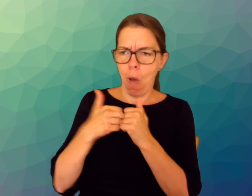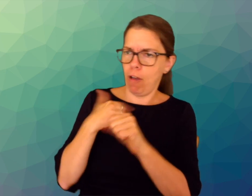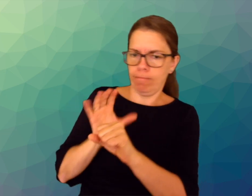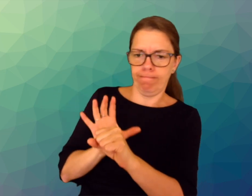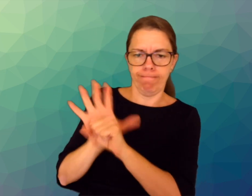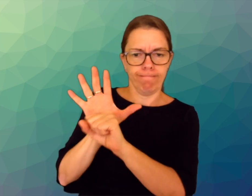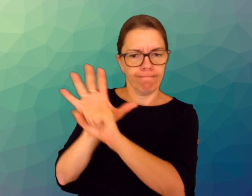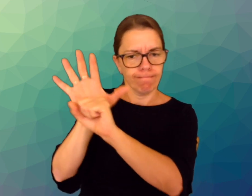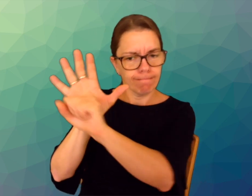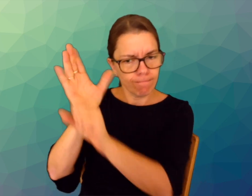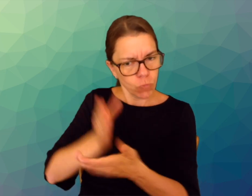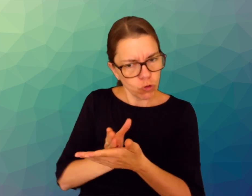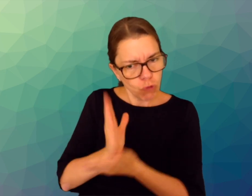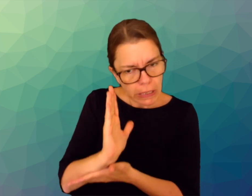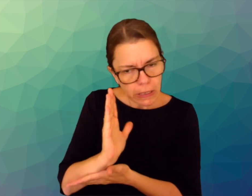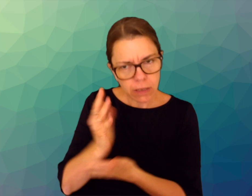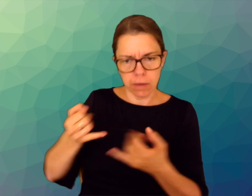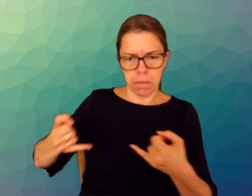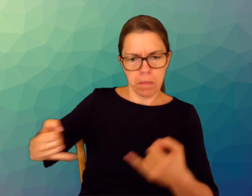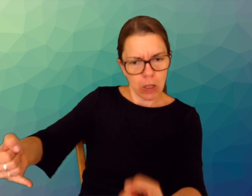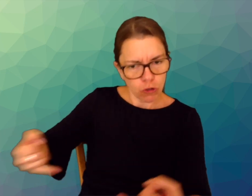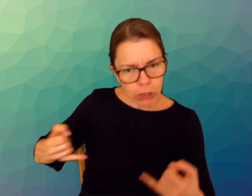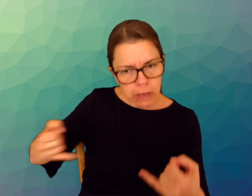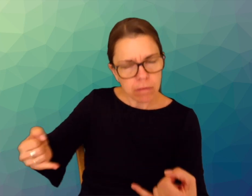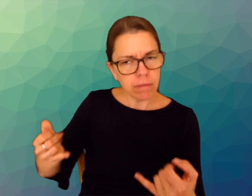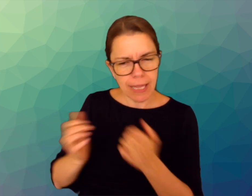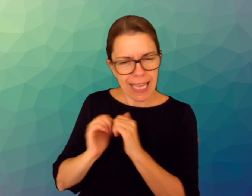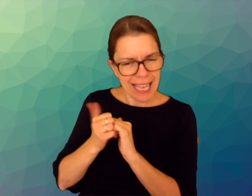Advocating for rights, boundaries, and alternatives.